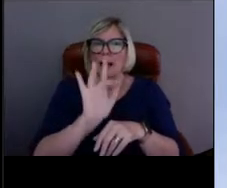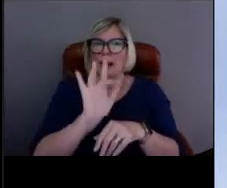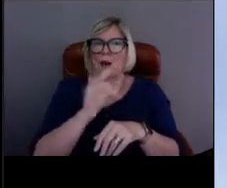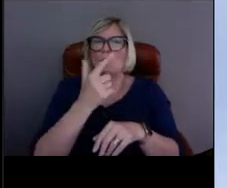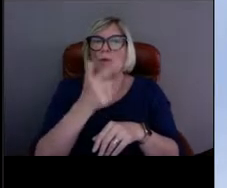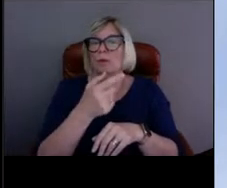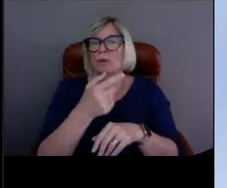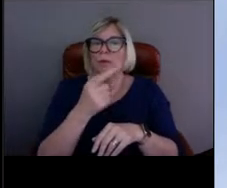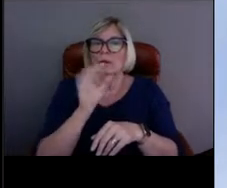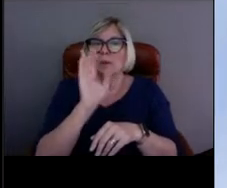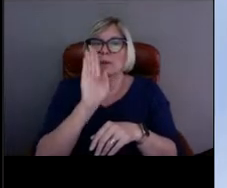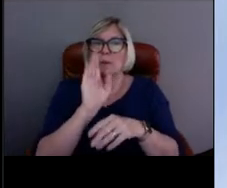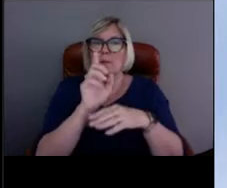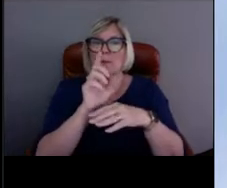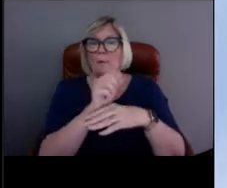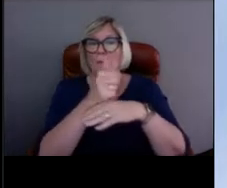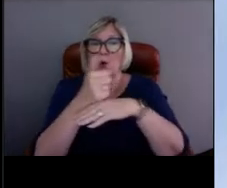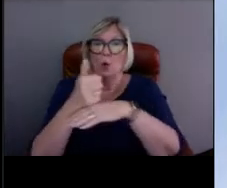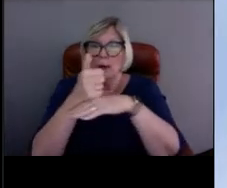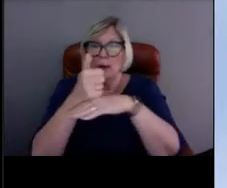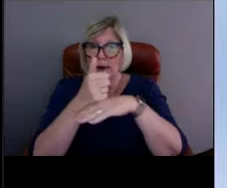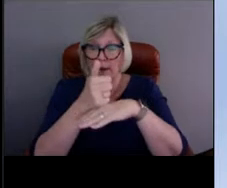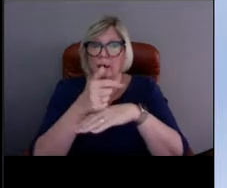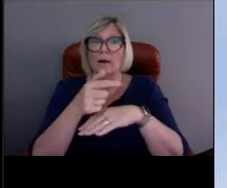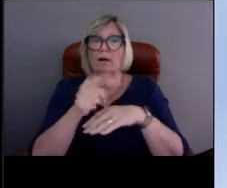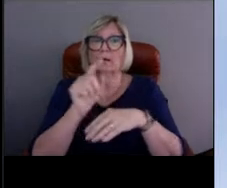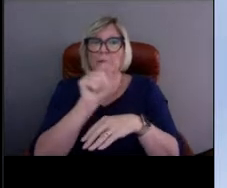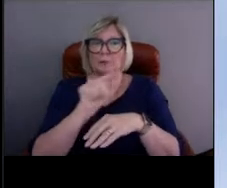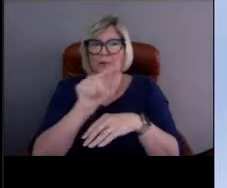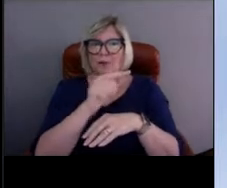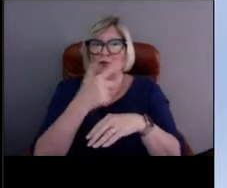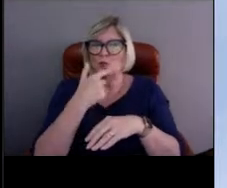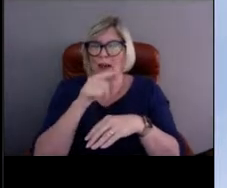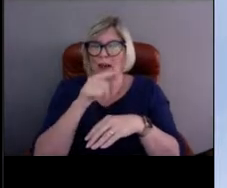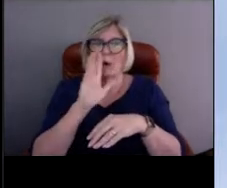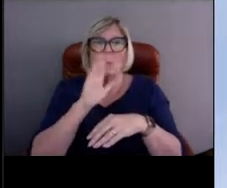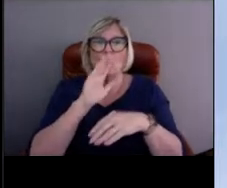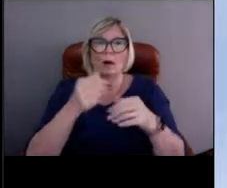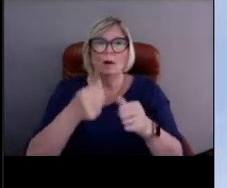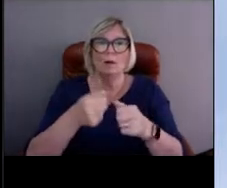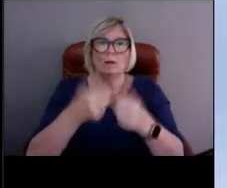And what that will do is that'll bring up a page, it'll bring up a zoomed in map.